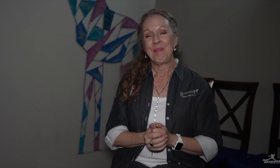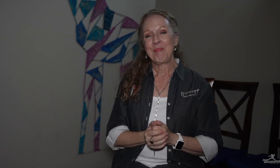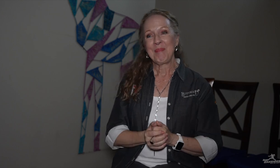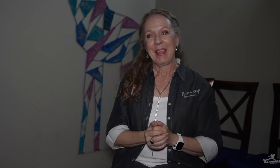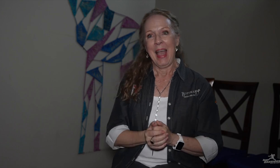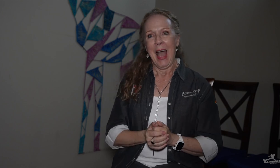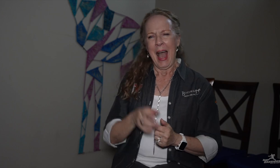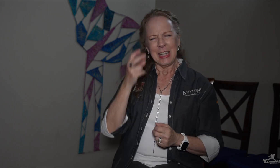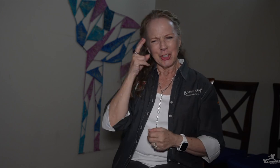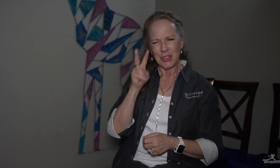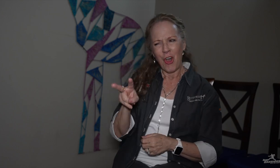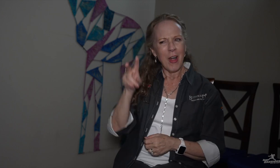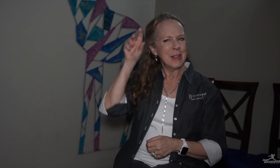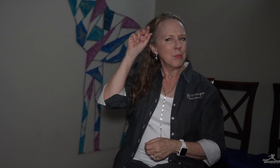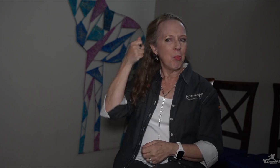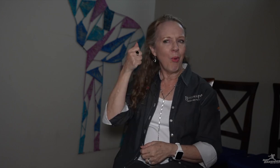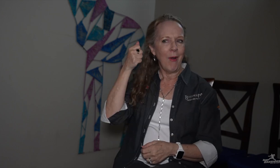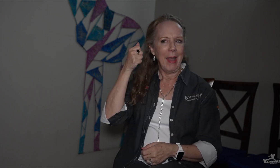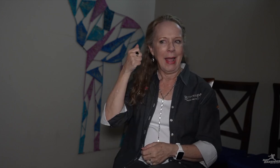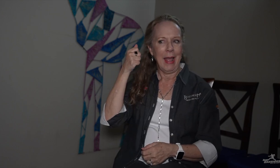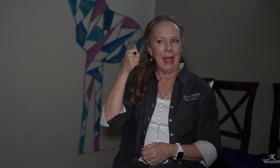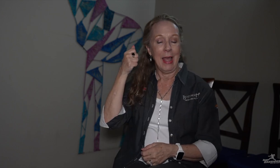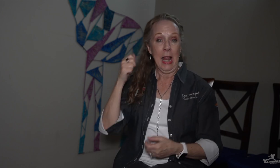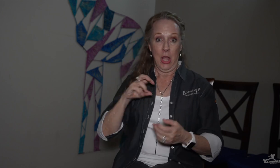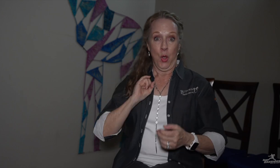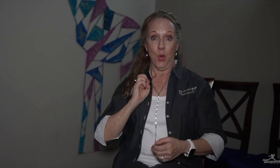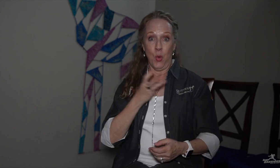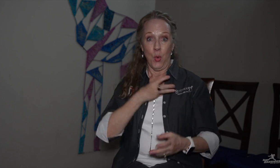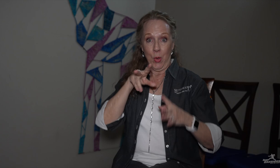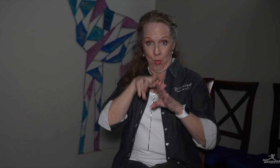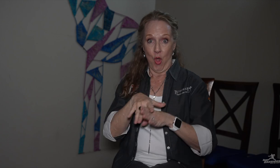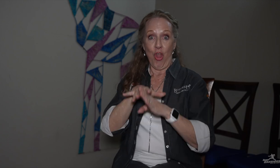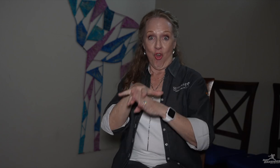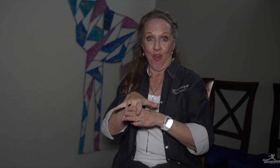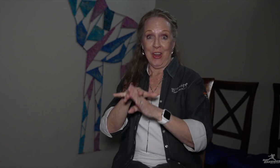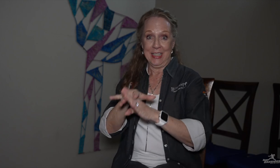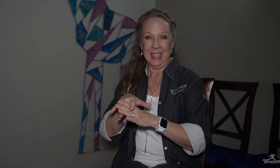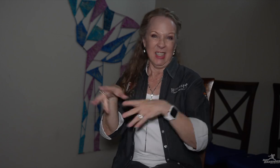I saw the boy– we were riding horses and